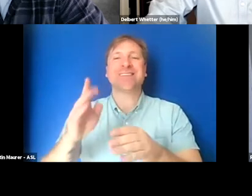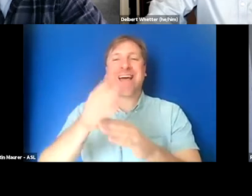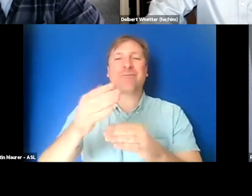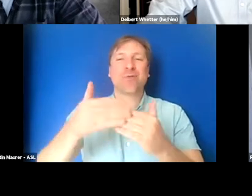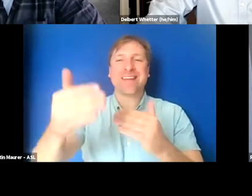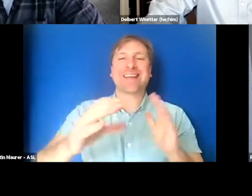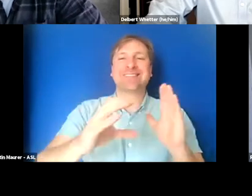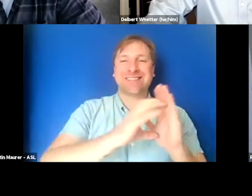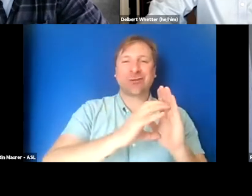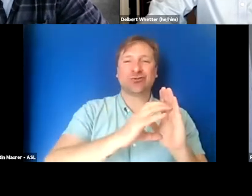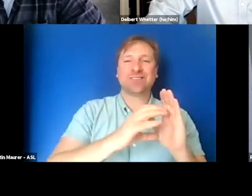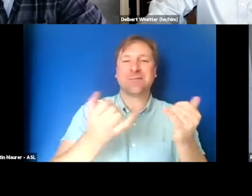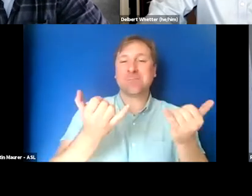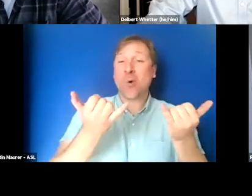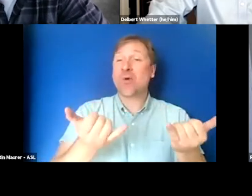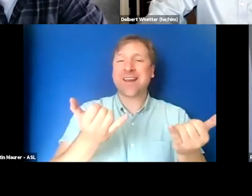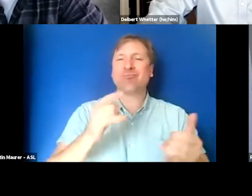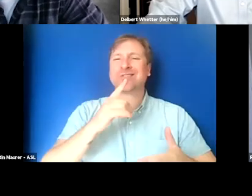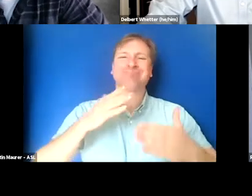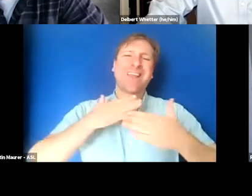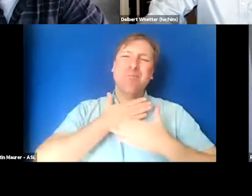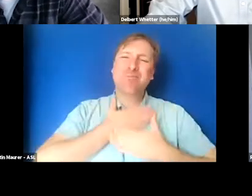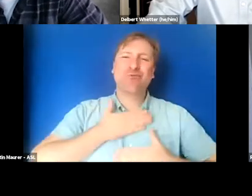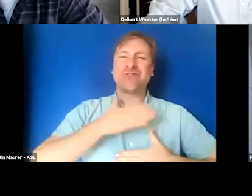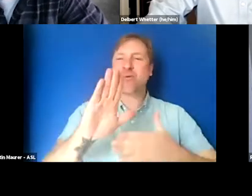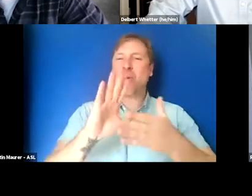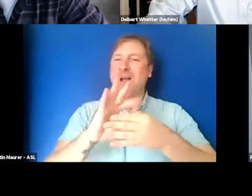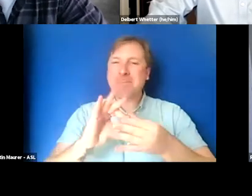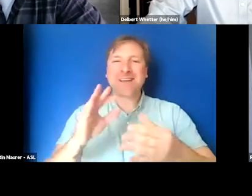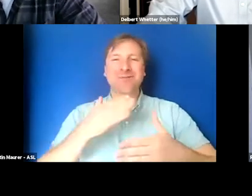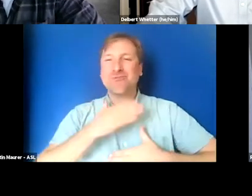But I so appreciate all of your comments, ideas.